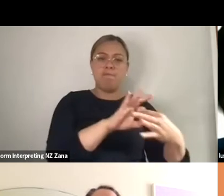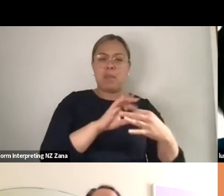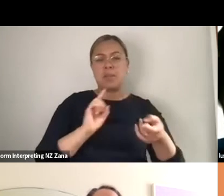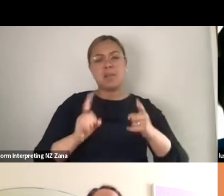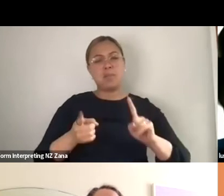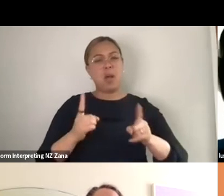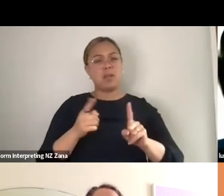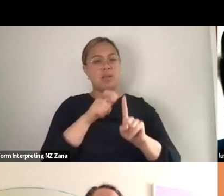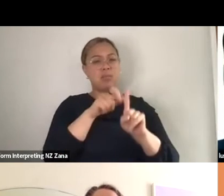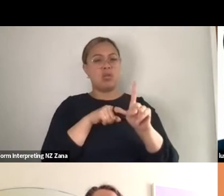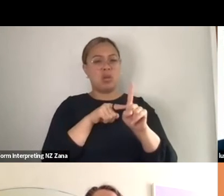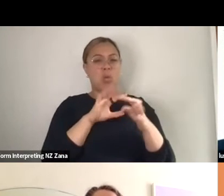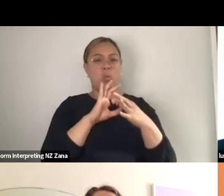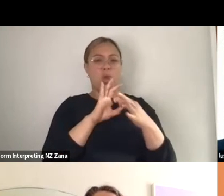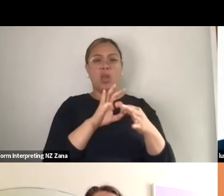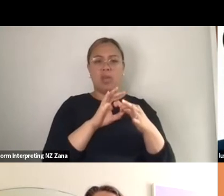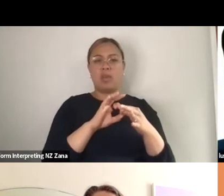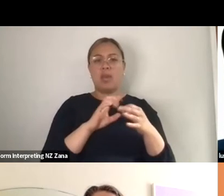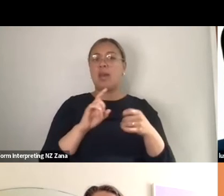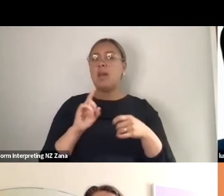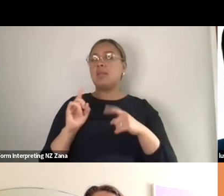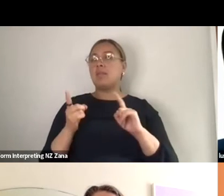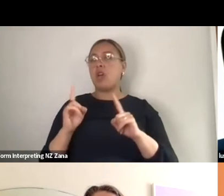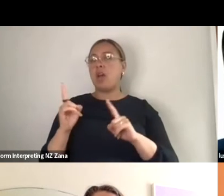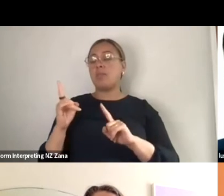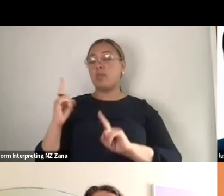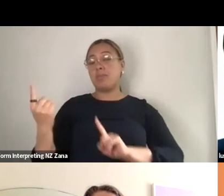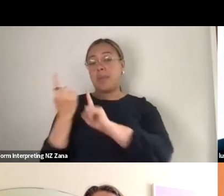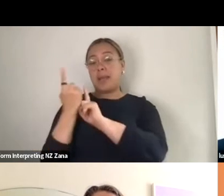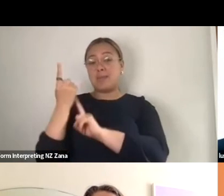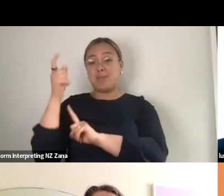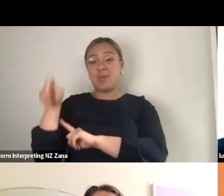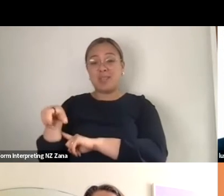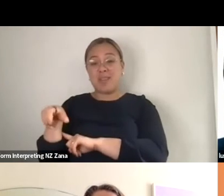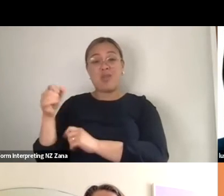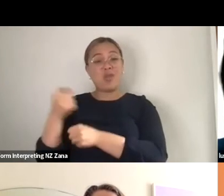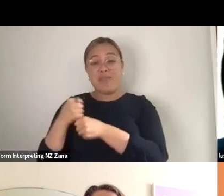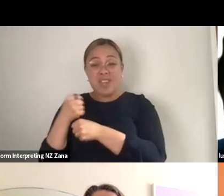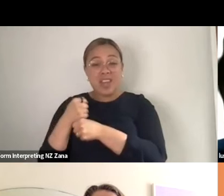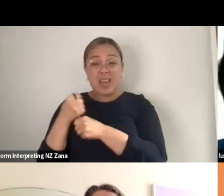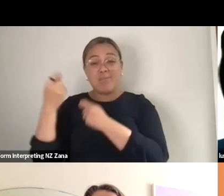sometimes it's somebody that you're meeting for coffee. Like I think it's also like how is it that